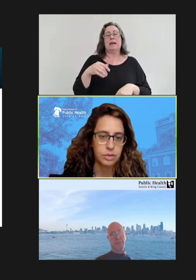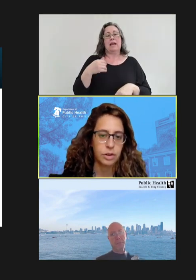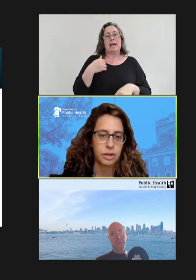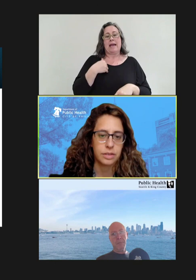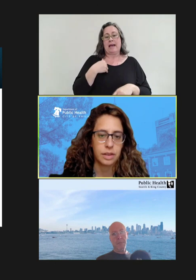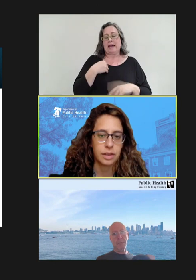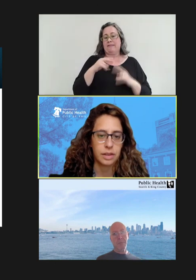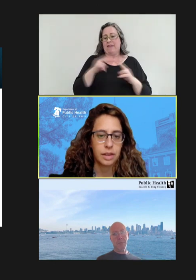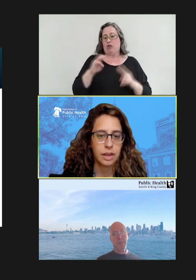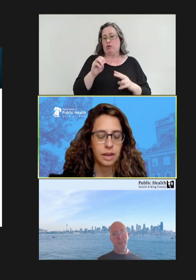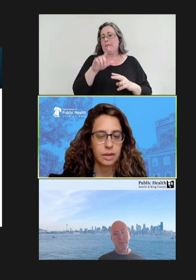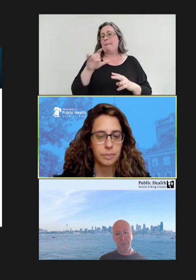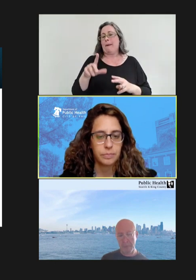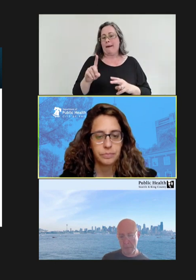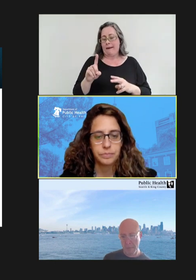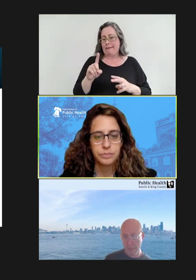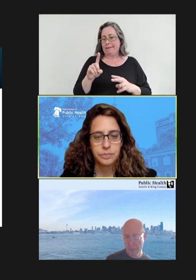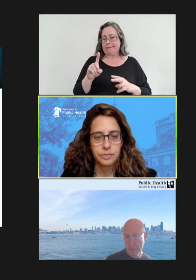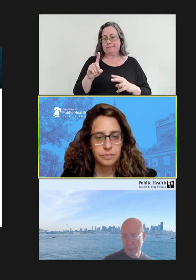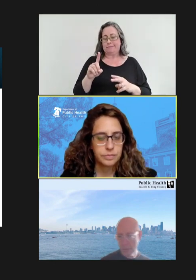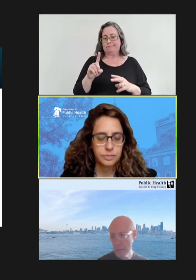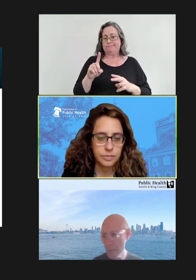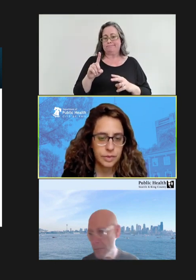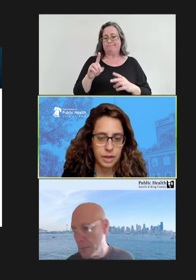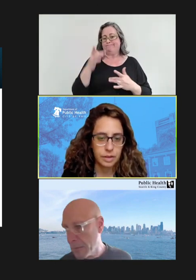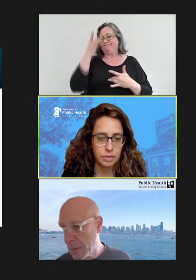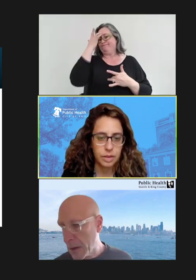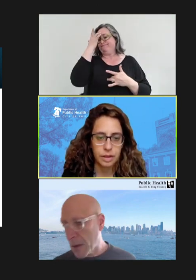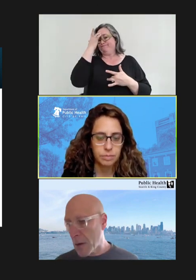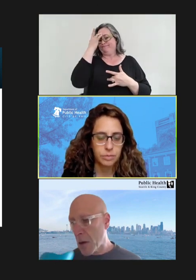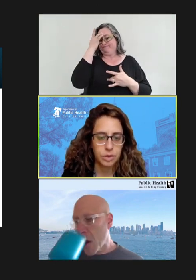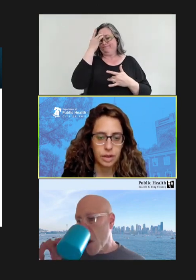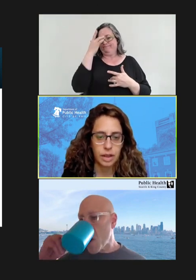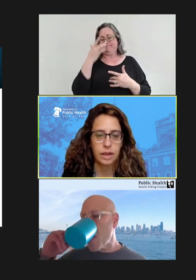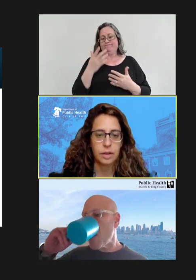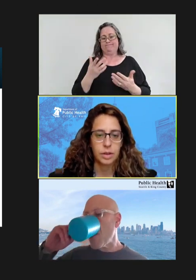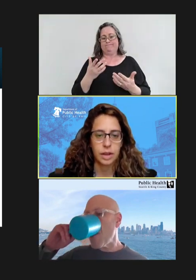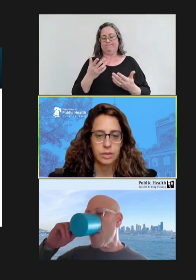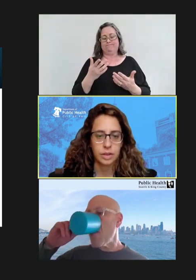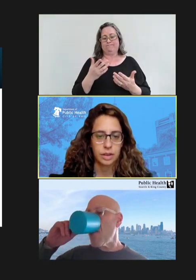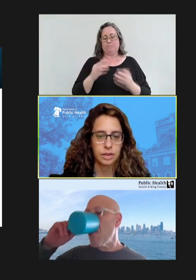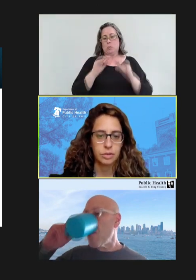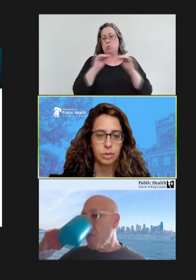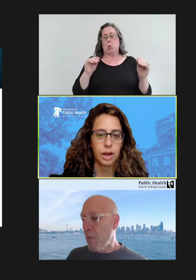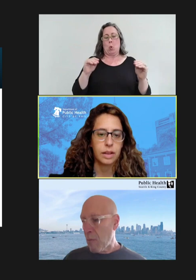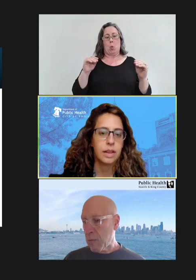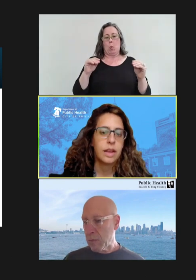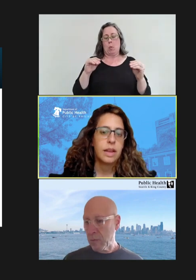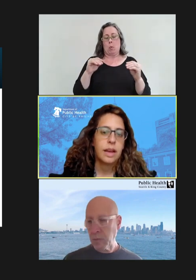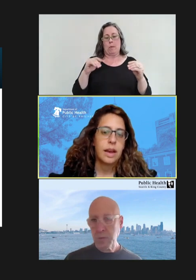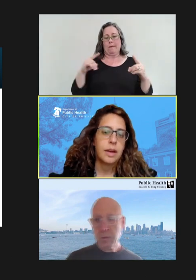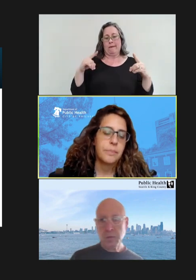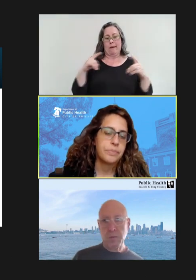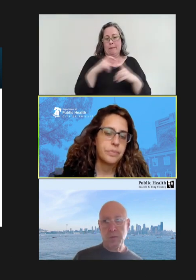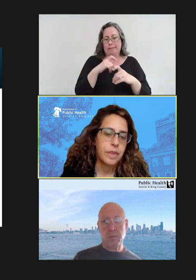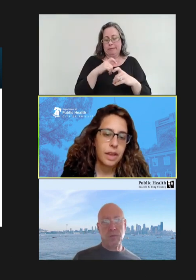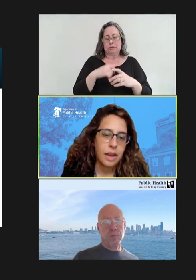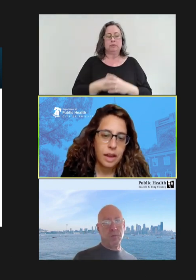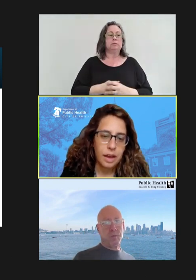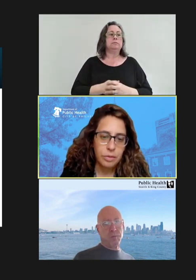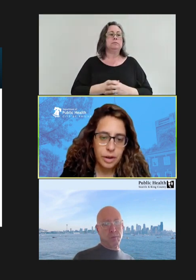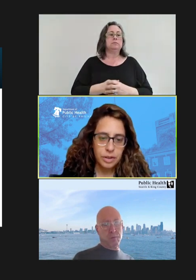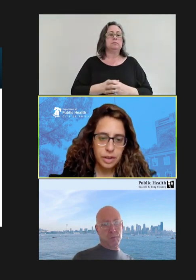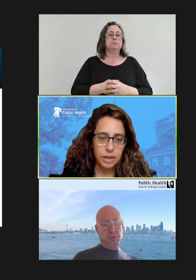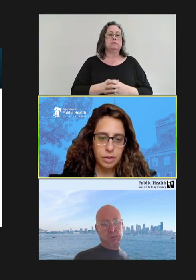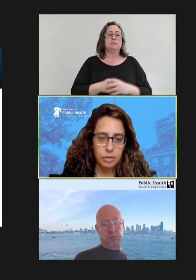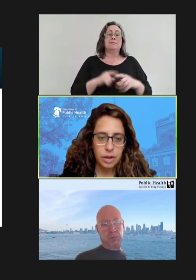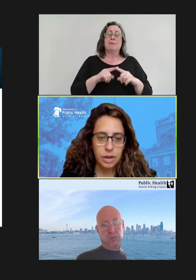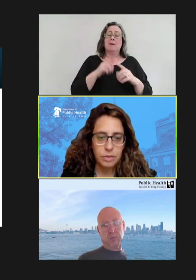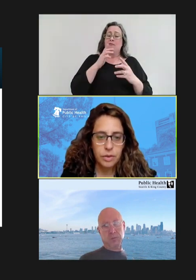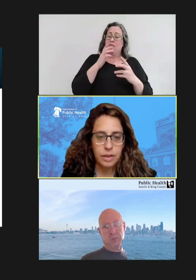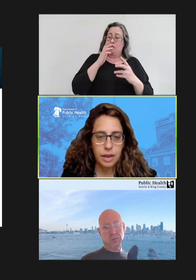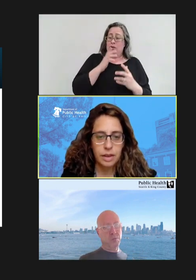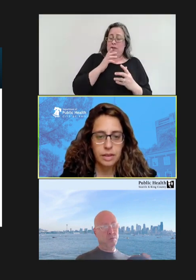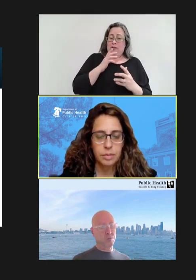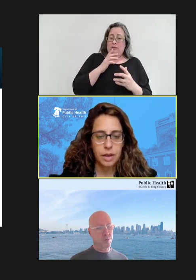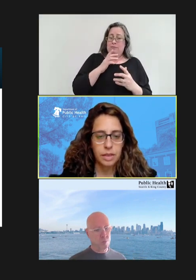course and without really any complication and did well. Unfortunately, when we found out about